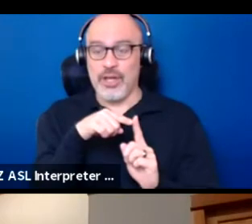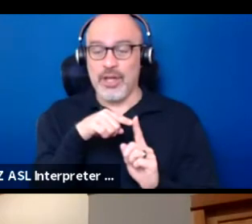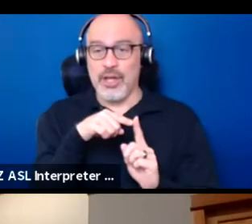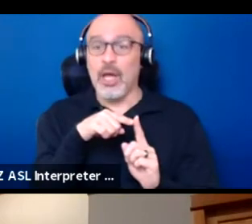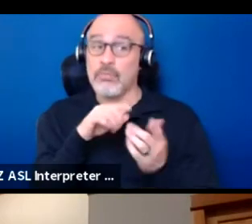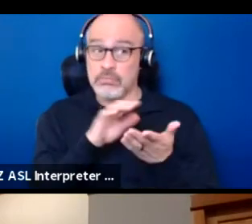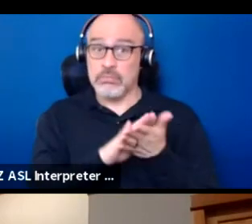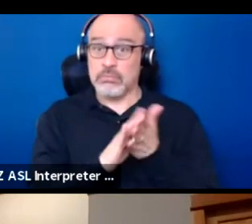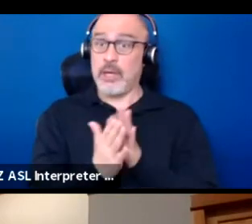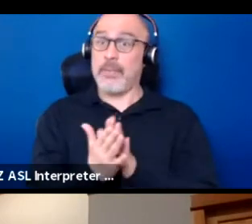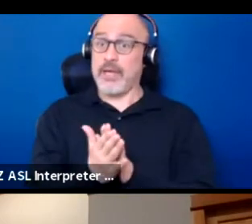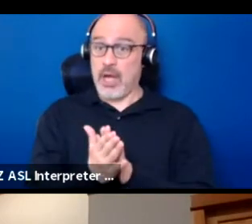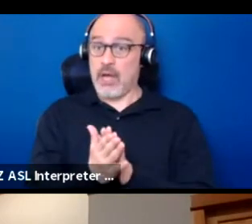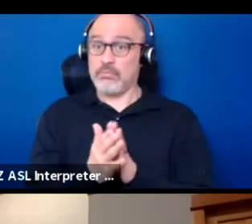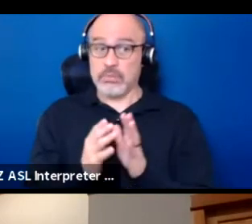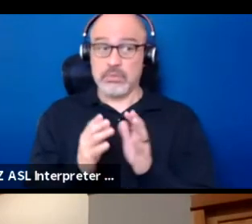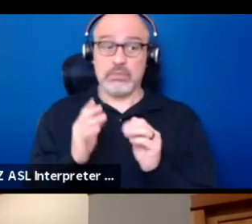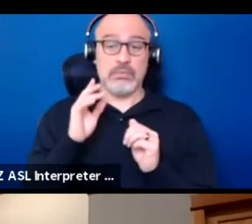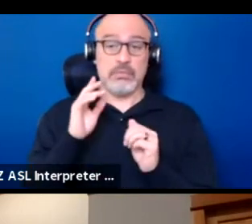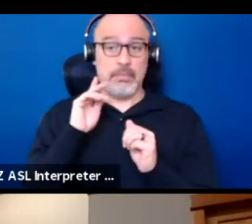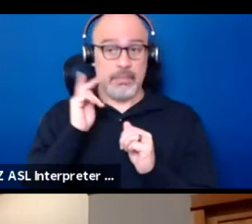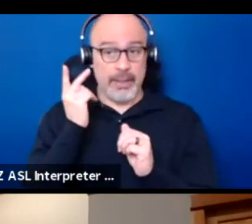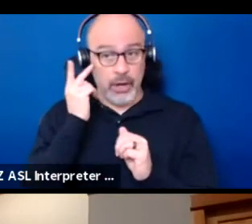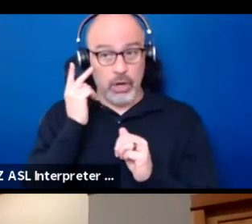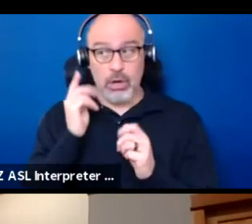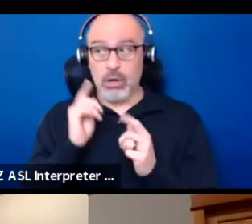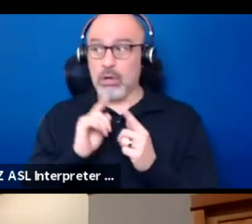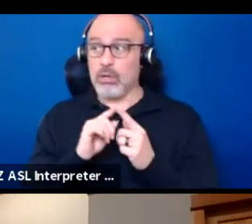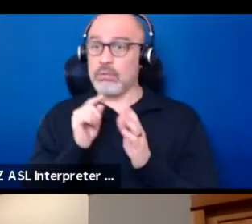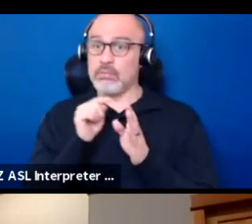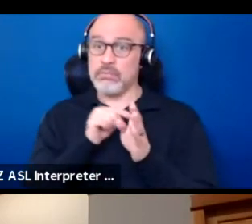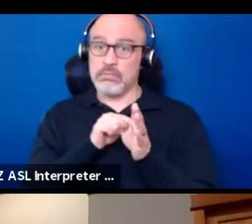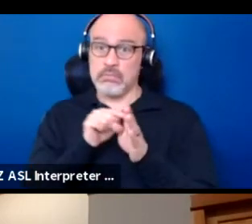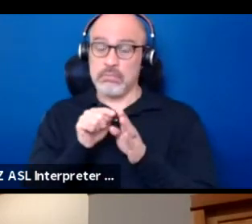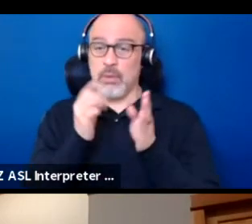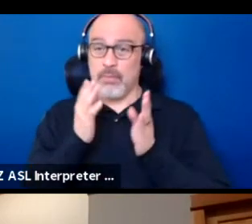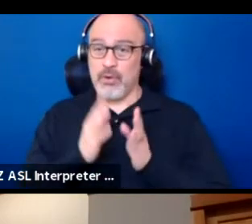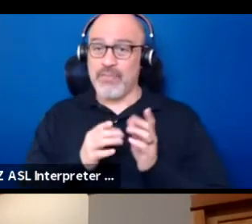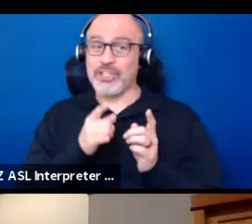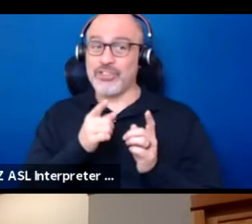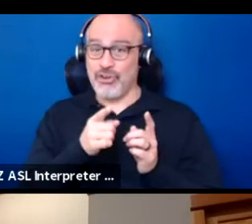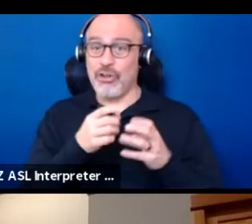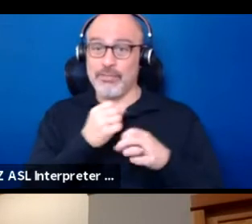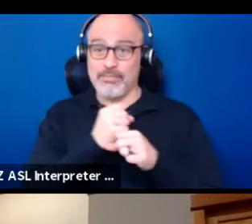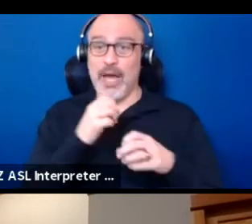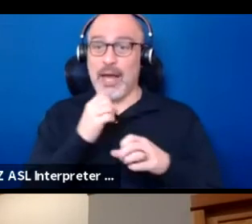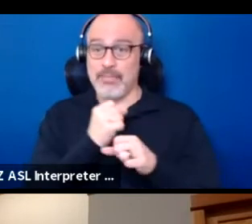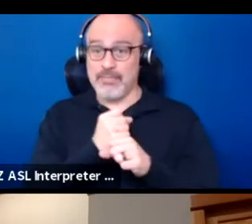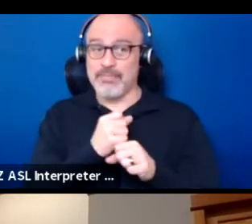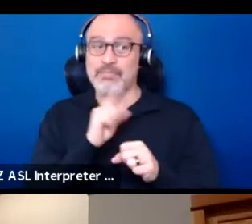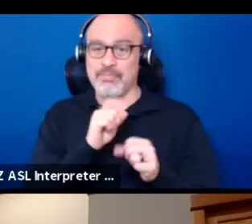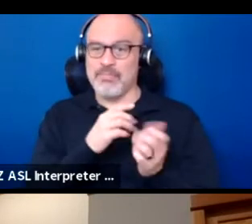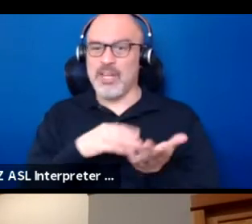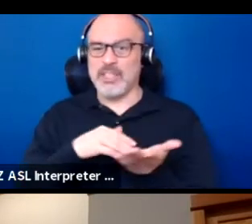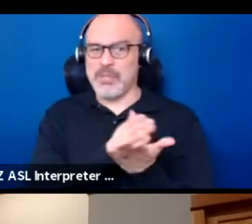it's a political and professional landmine that must be navigated. You can't ignore.